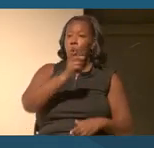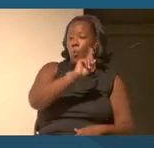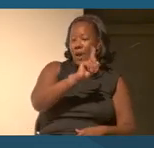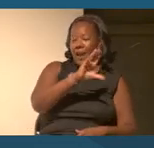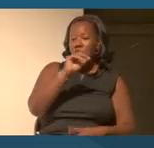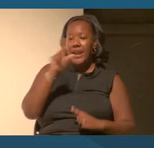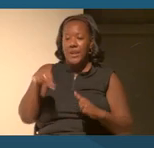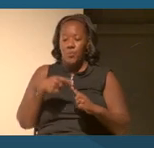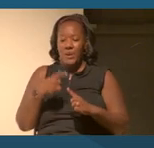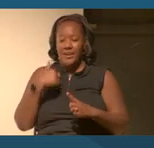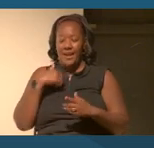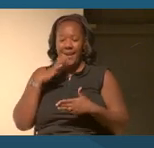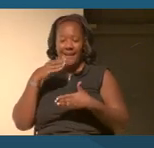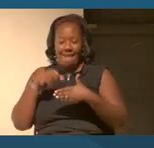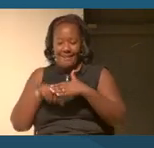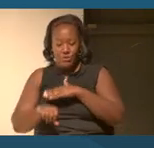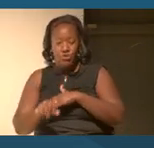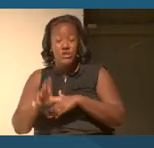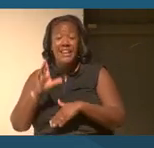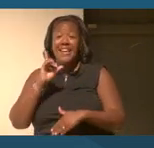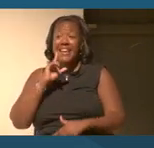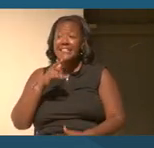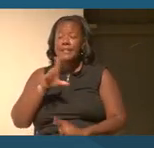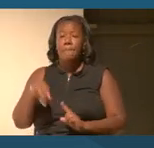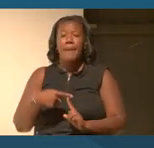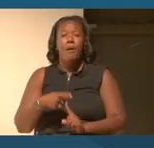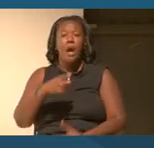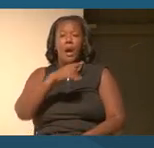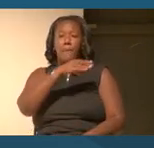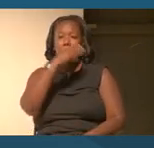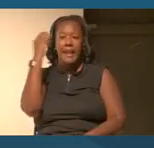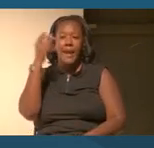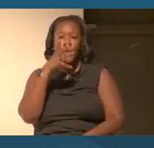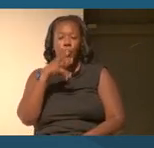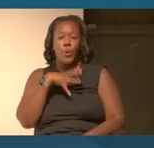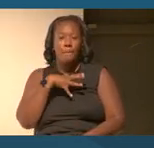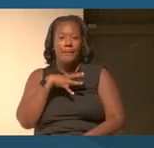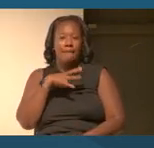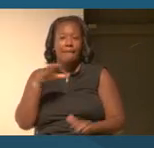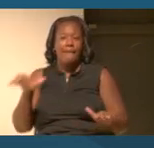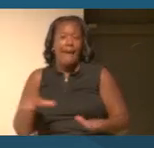It's a black black women activists, but I love the title so much because it resonates with me.